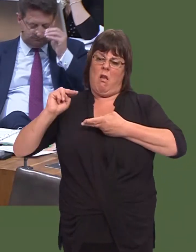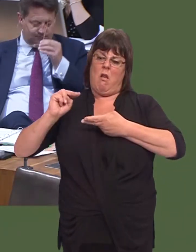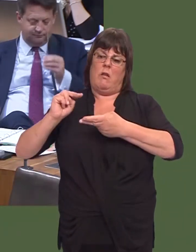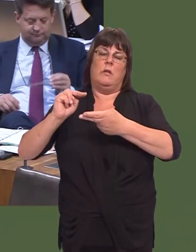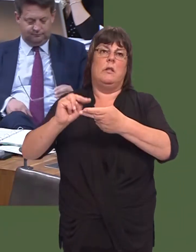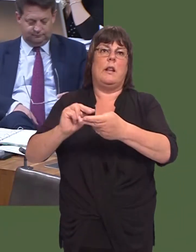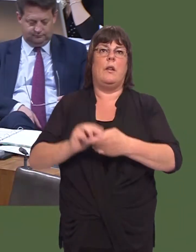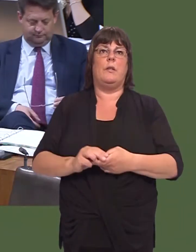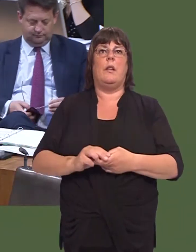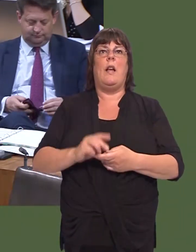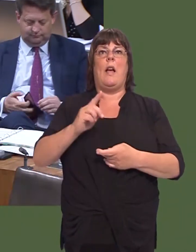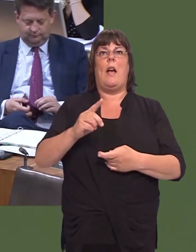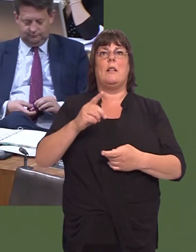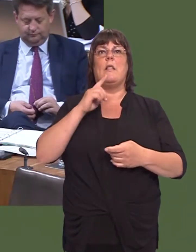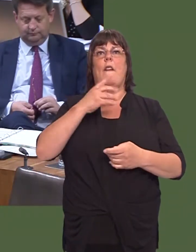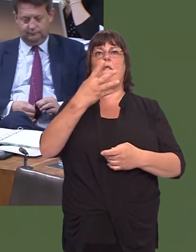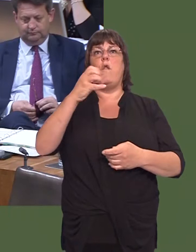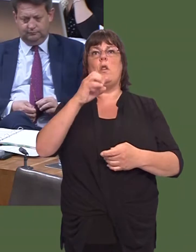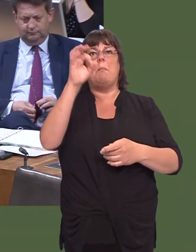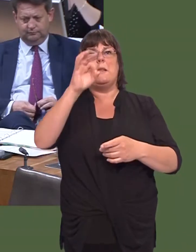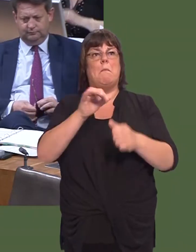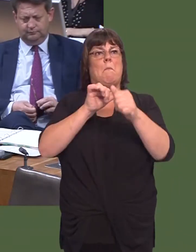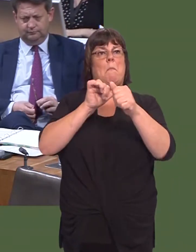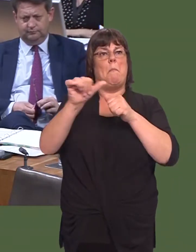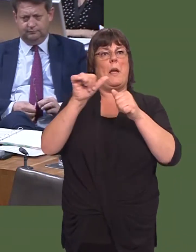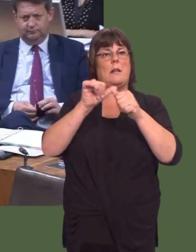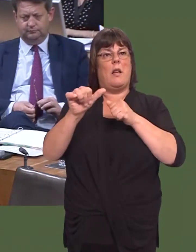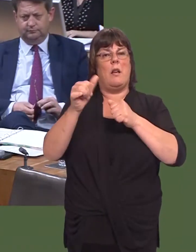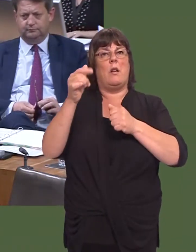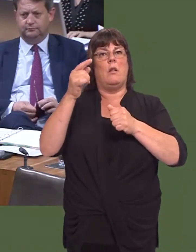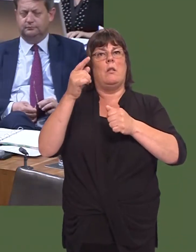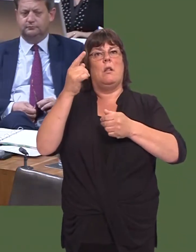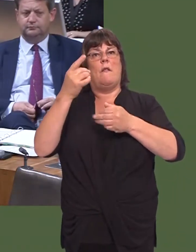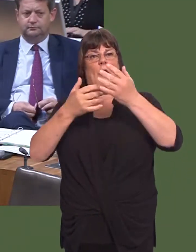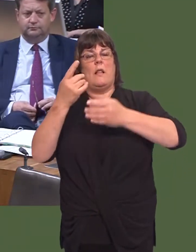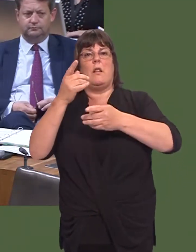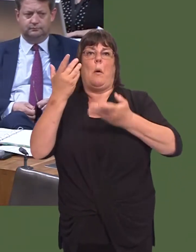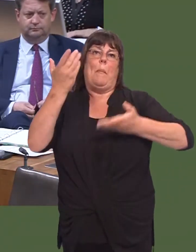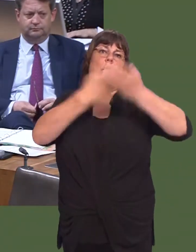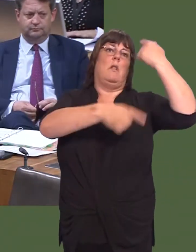that figure is 41 per cent lower in October, and 40 per cent better than the same period last year.